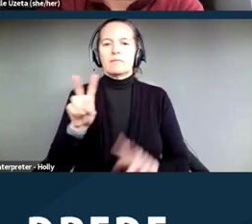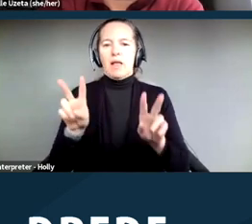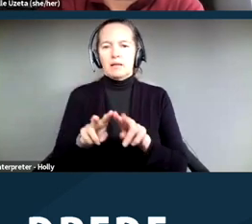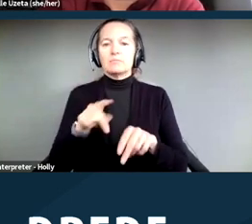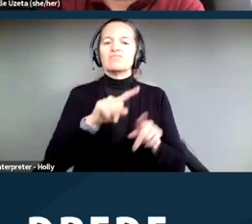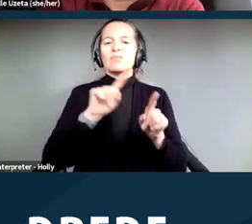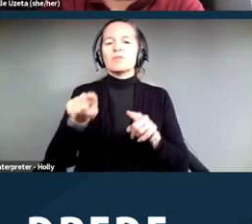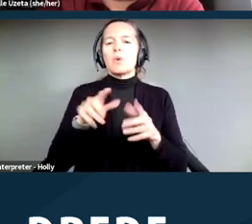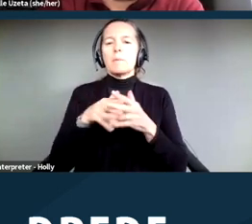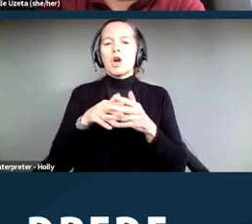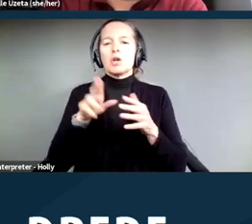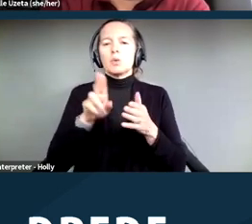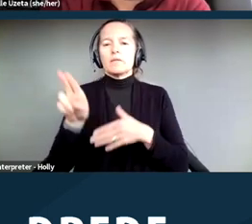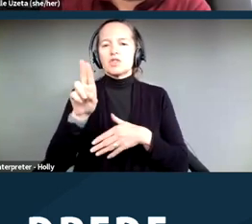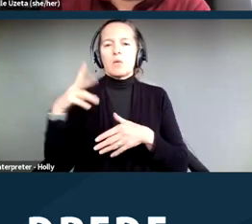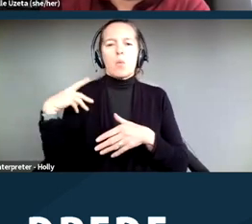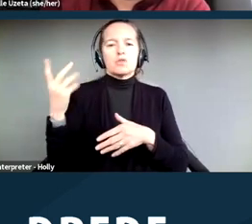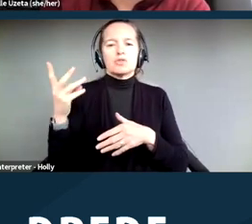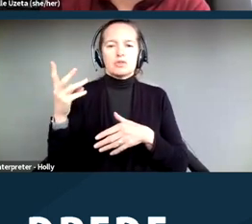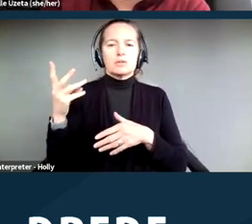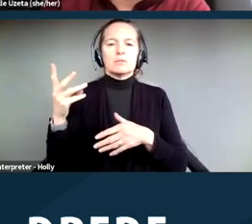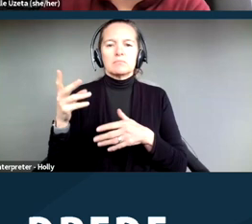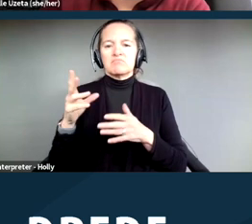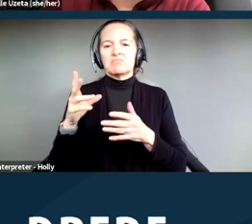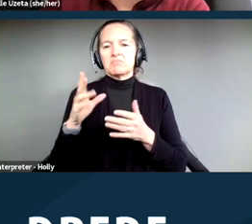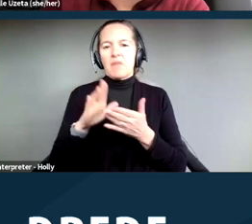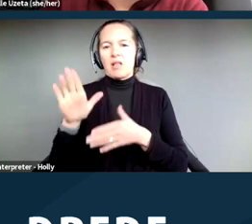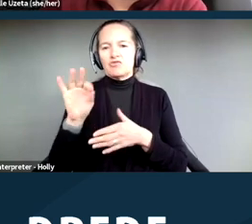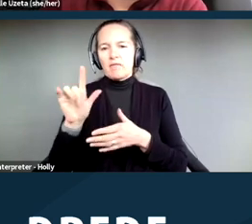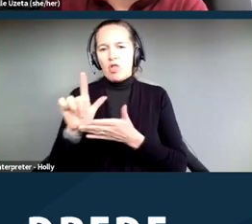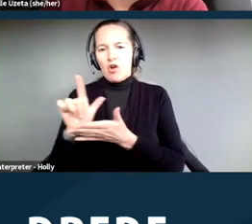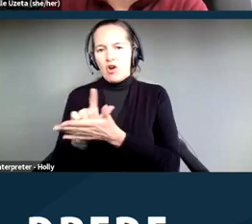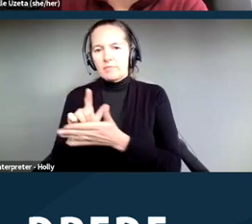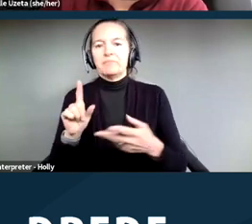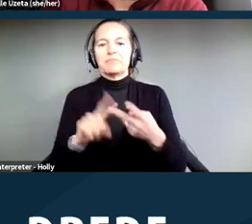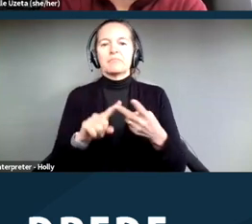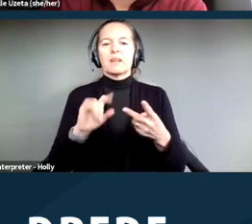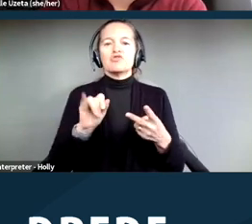Washington College of Law. Also joining us is Jason Seres.